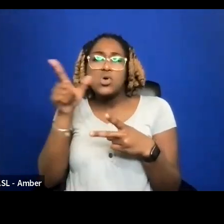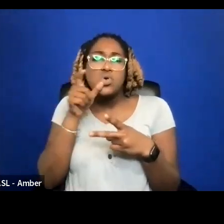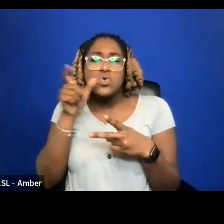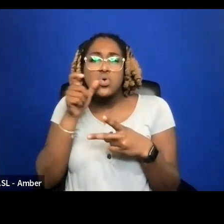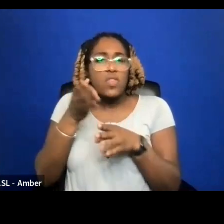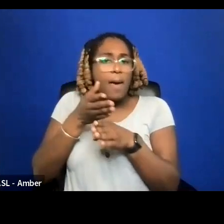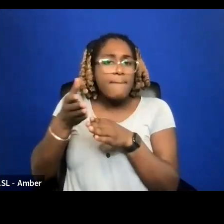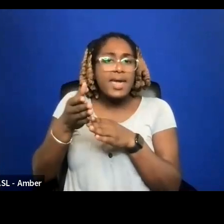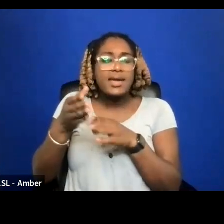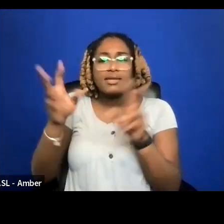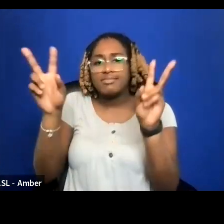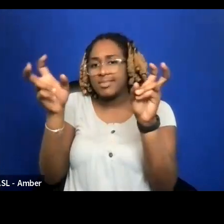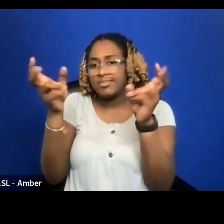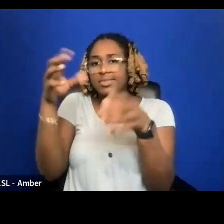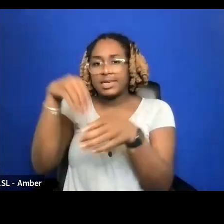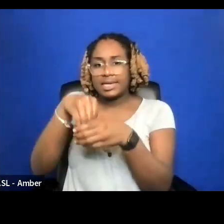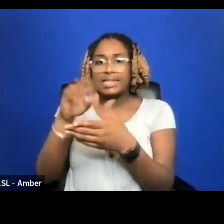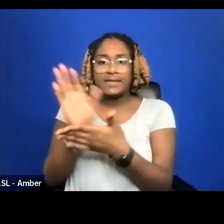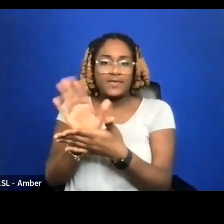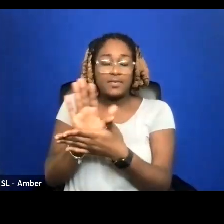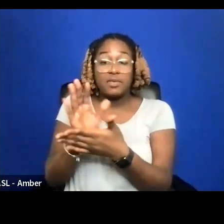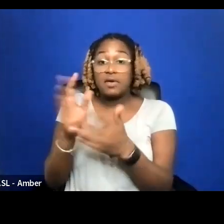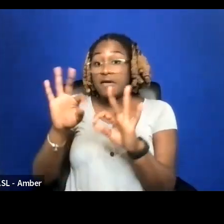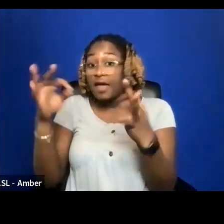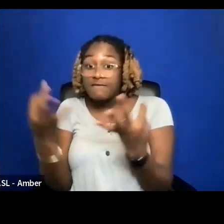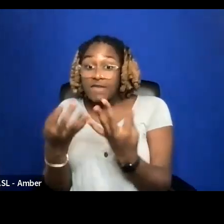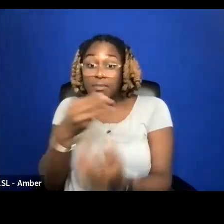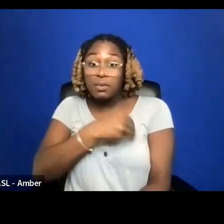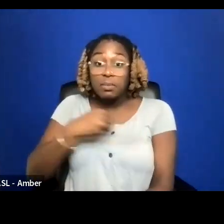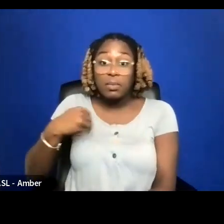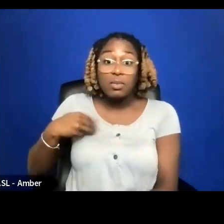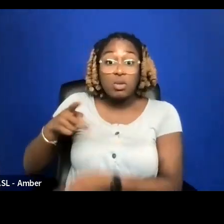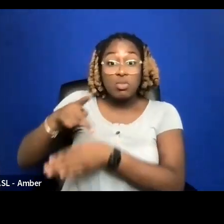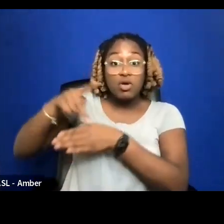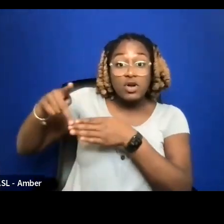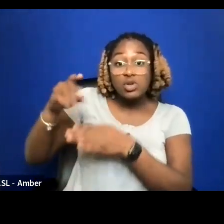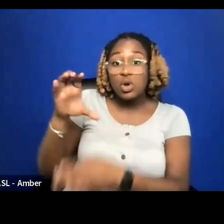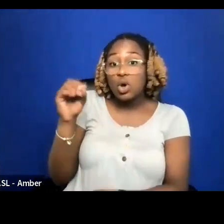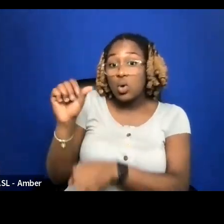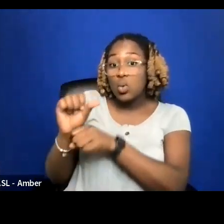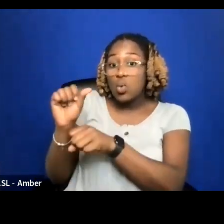ARE THEY FAMILY MEMBERS, PROFESSIONAL COWORKERS, ACTIVISTS?